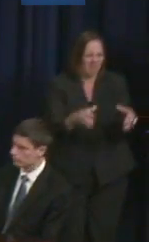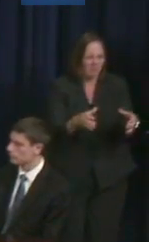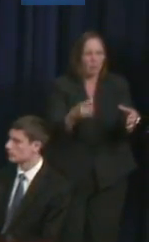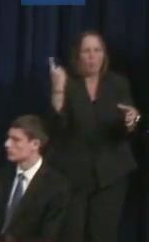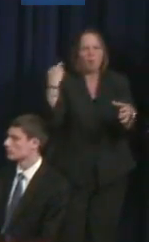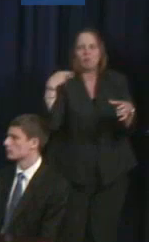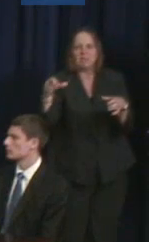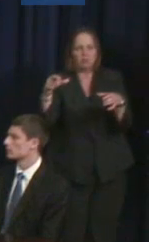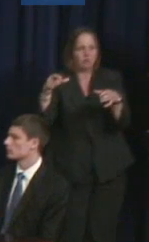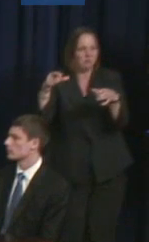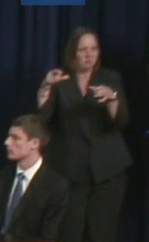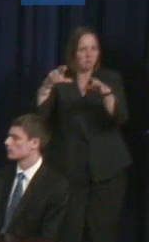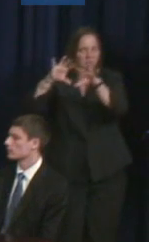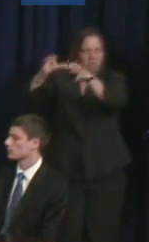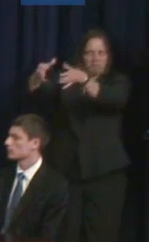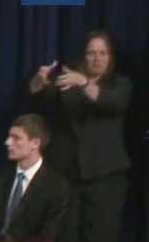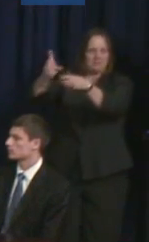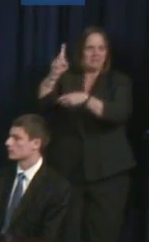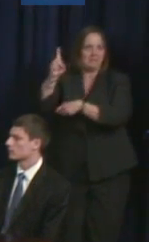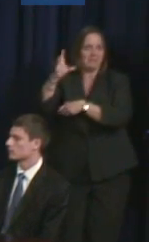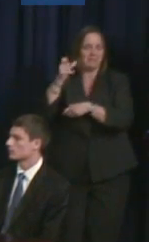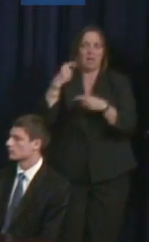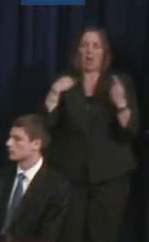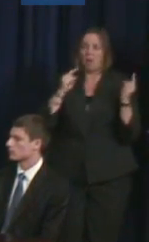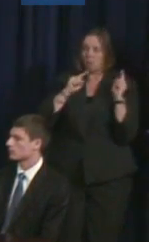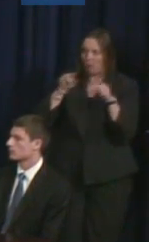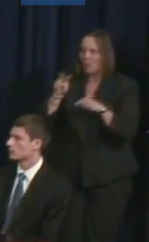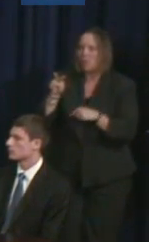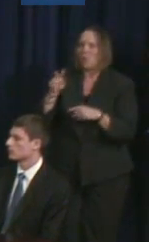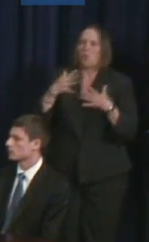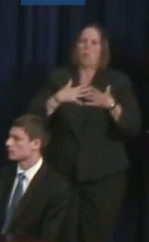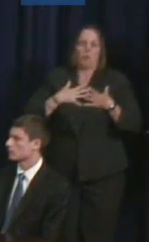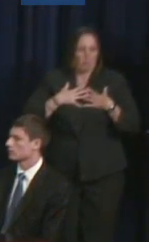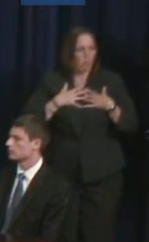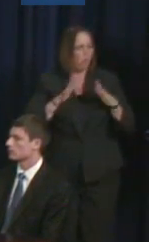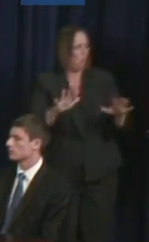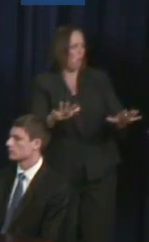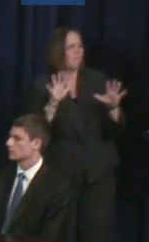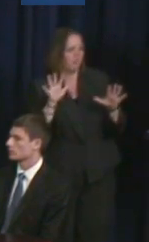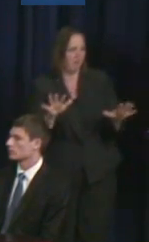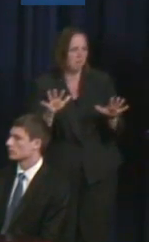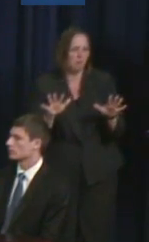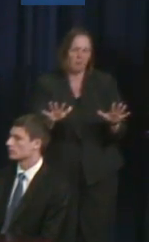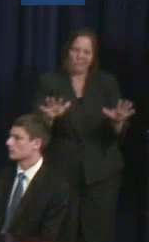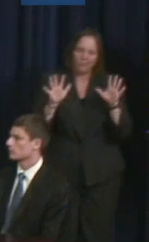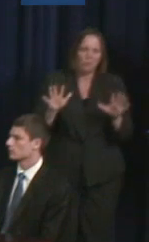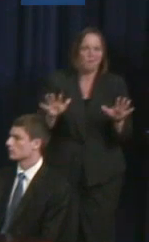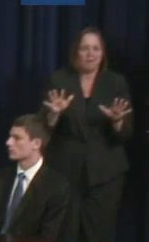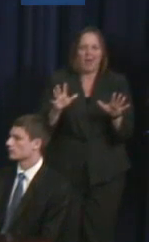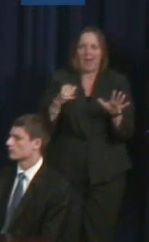D.C. yesterday, which I thought was really wonderful and had the opportunity, not to face-to-face meet, but to